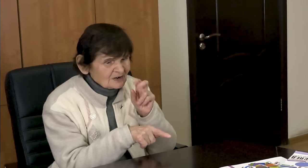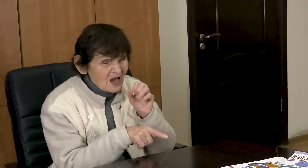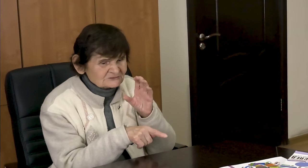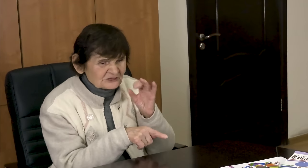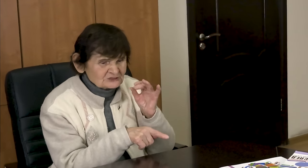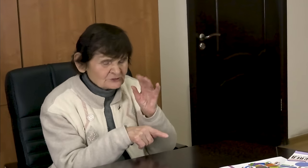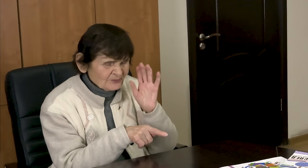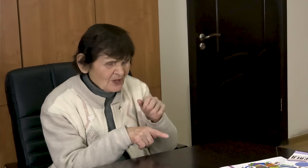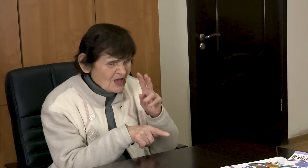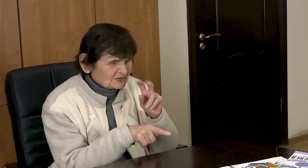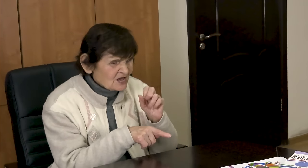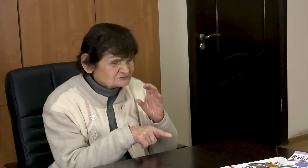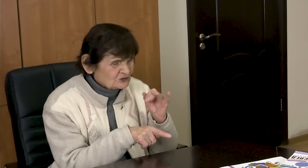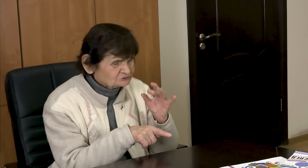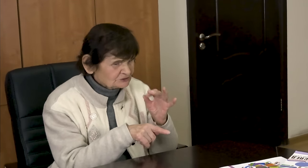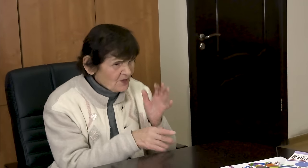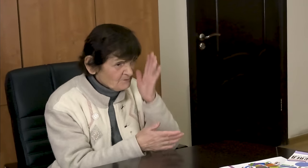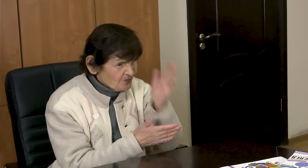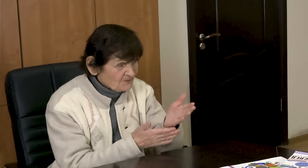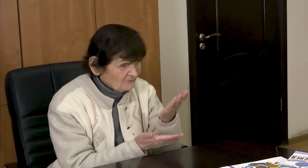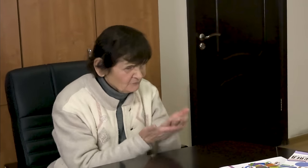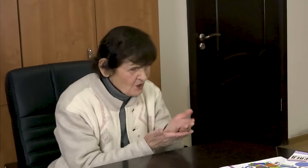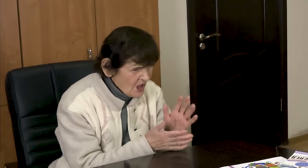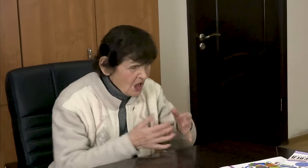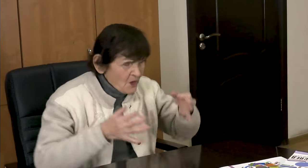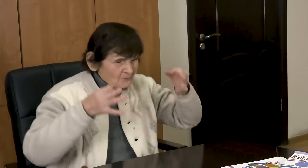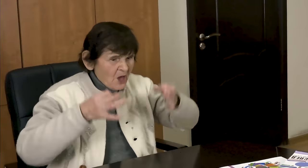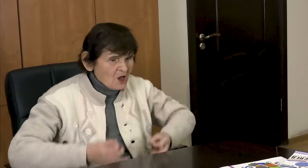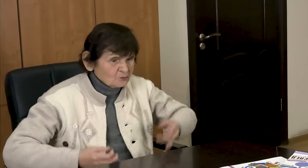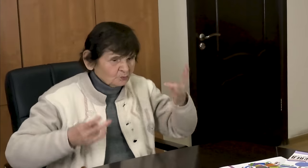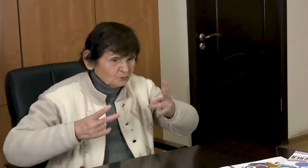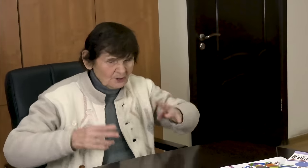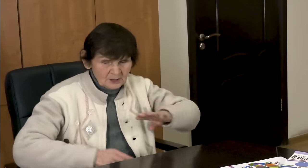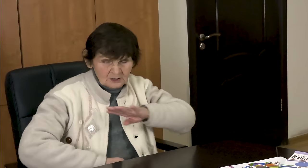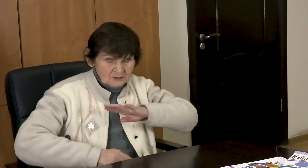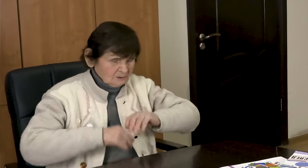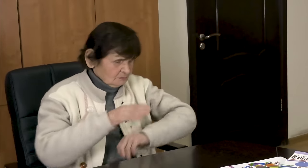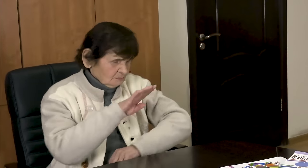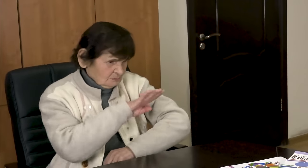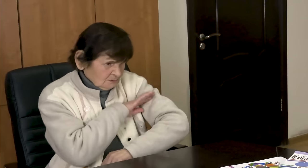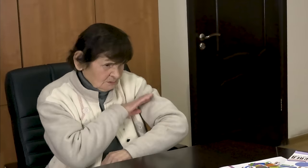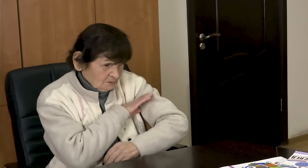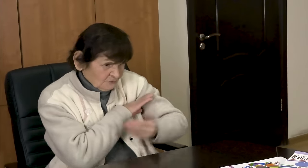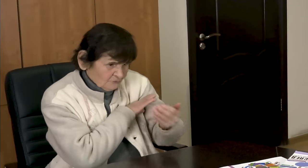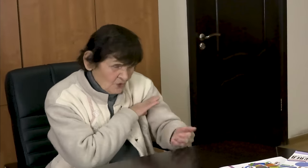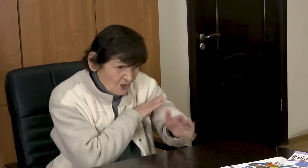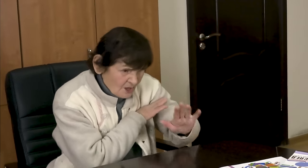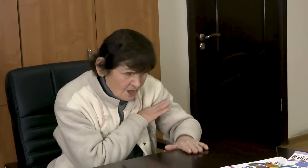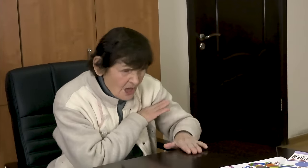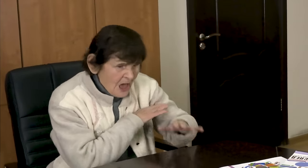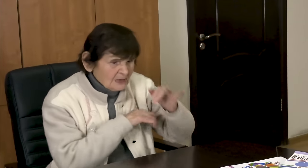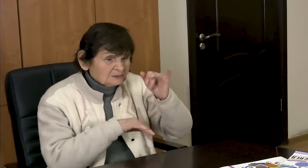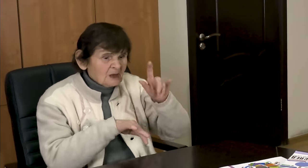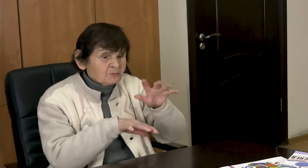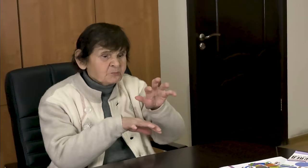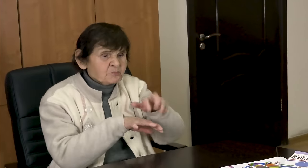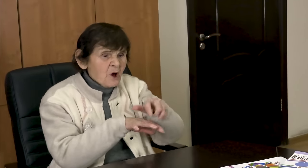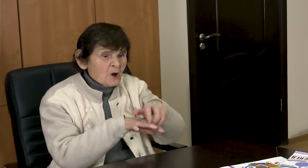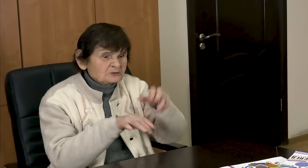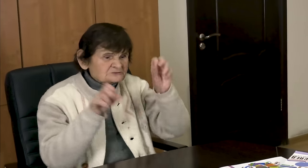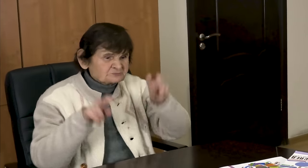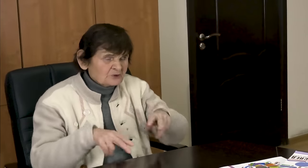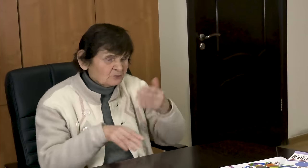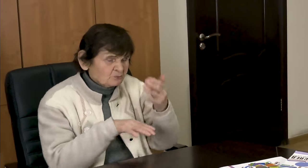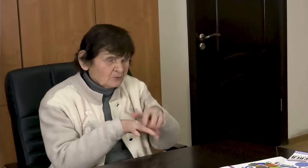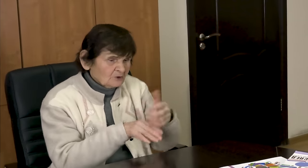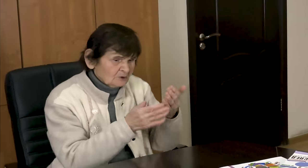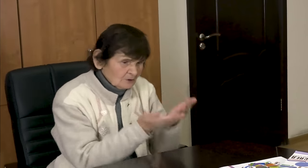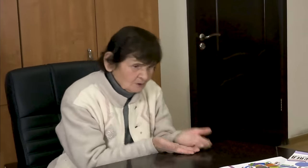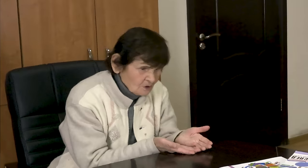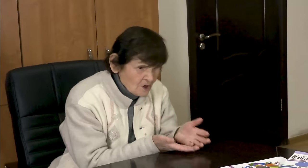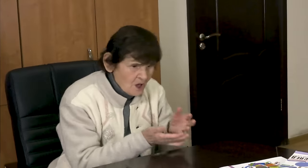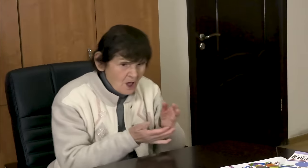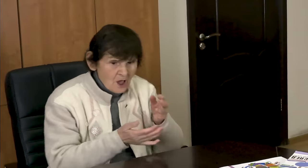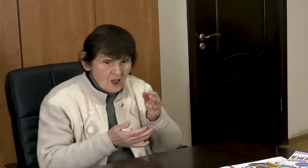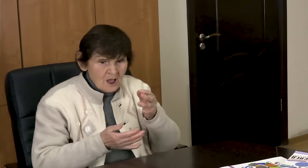“ classic”, poles for the classic move should be shoulder height (height minus 25–30 cm), special boots.